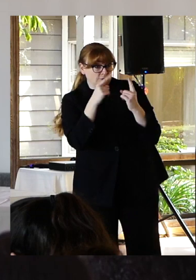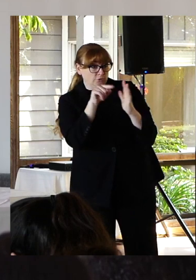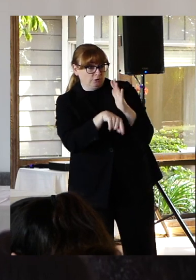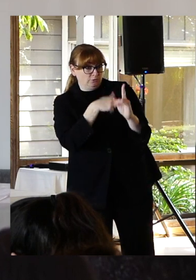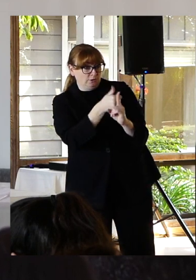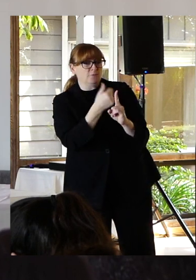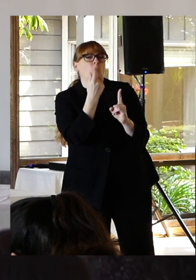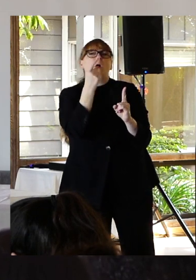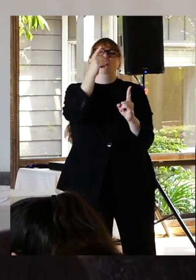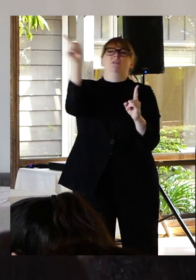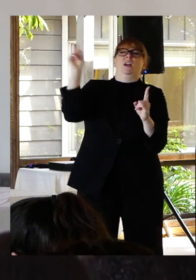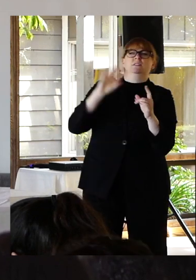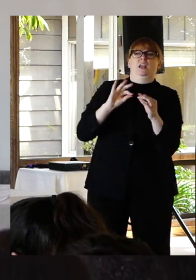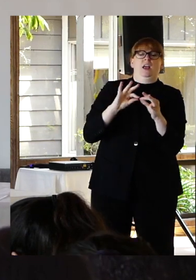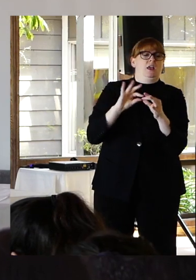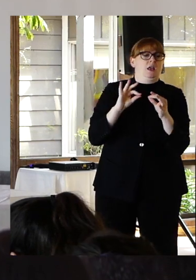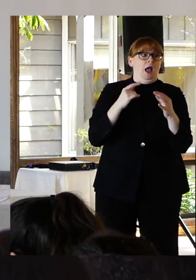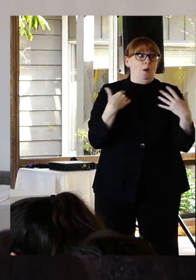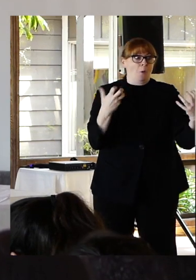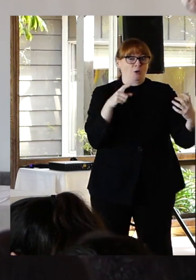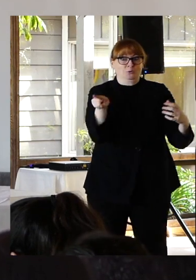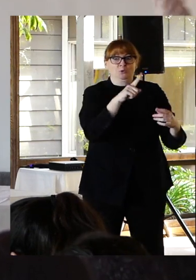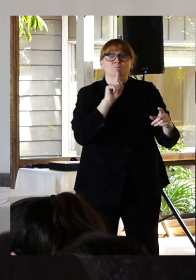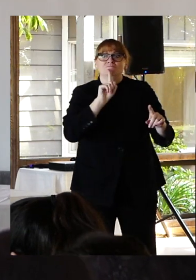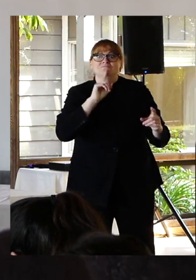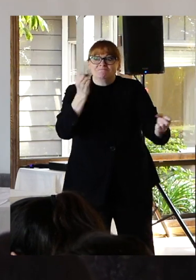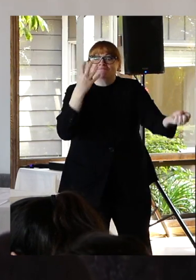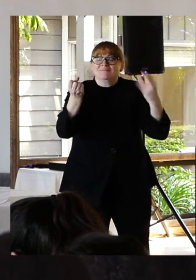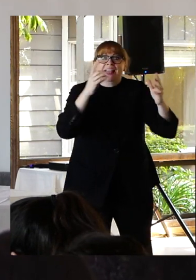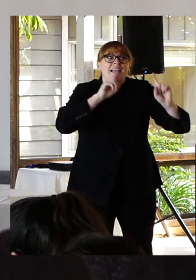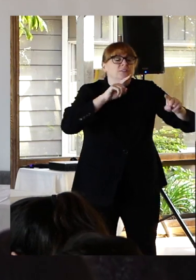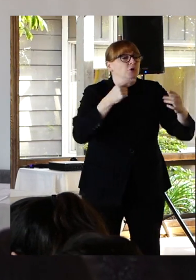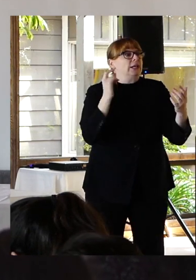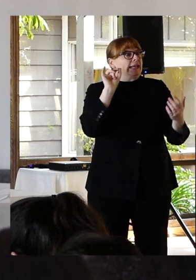rhetorical question I am hoping for answers. What what do we expect in that moment.